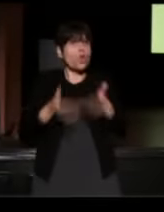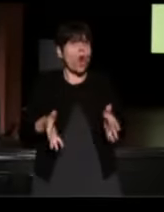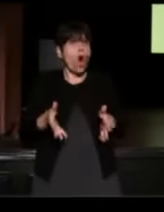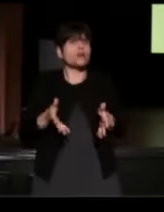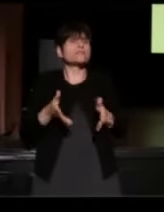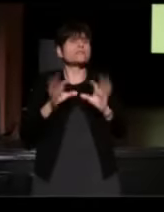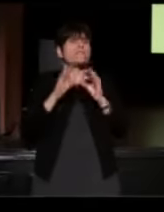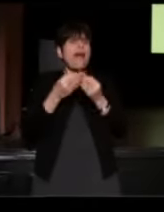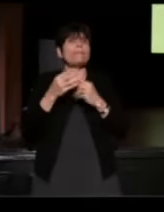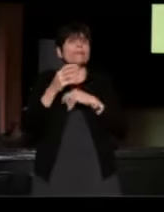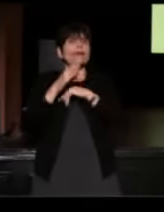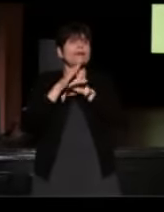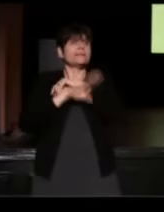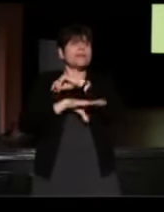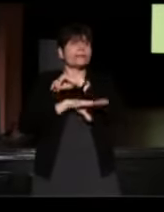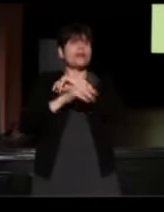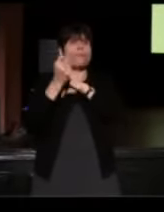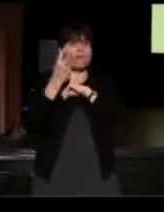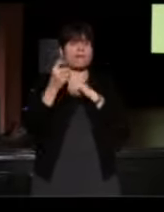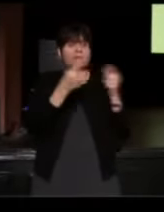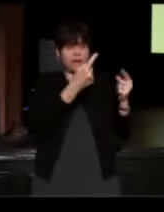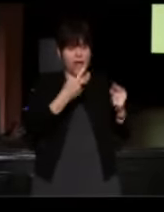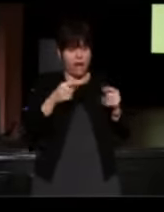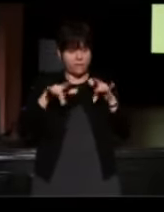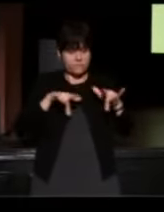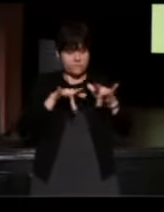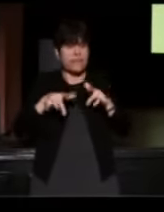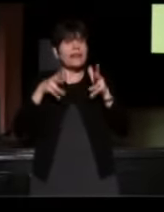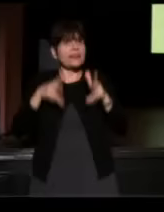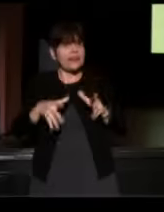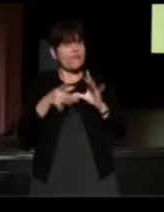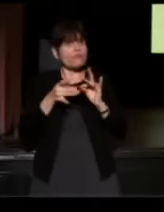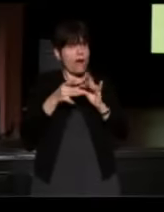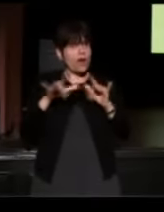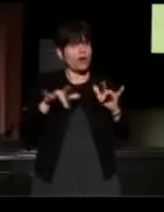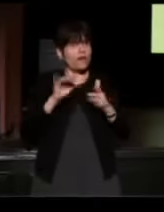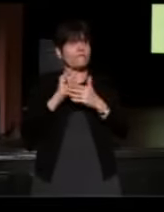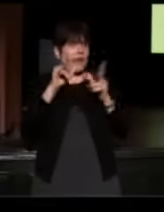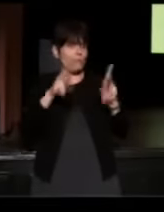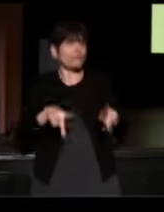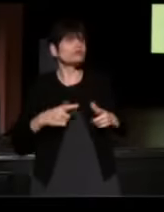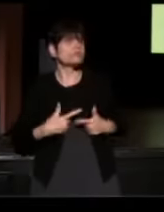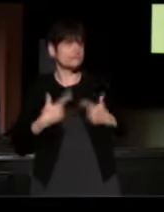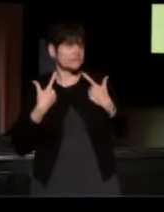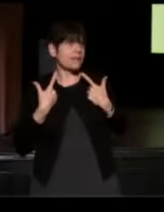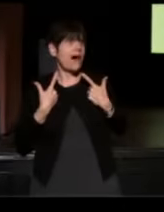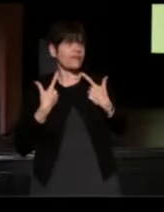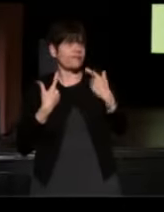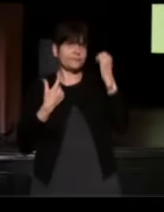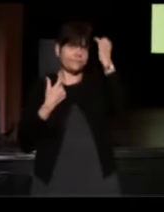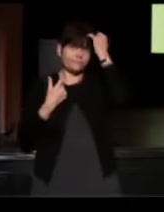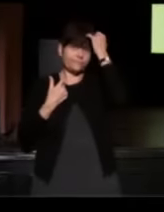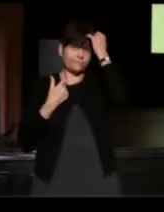comes to StoryCorps to leave a record of that person's life. A bunch of years ago, we launched something called The Griot Initiative.